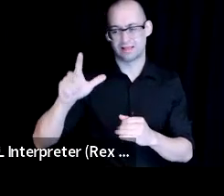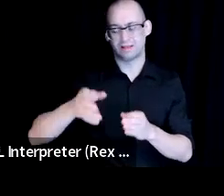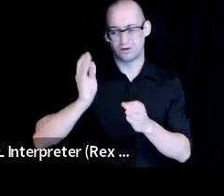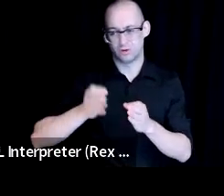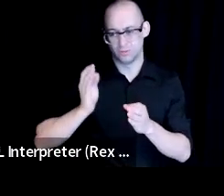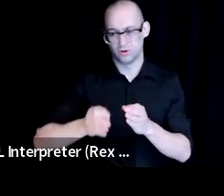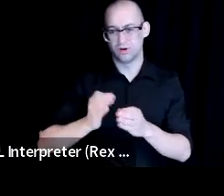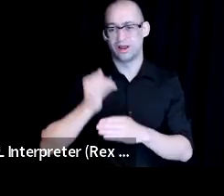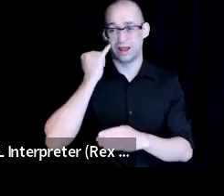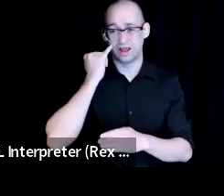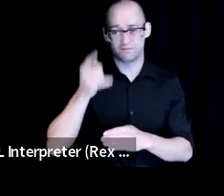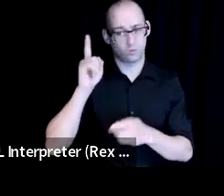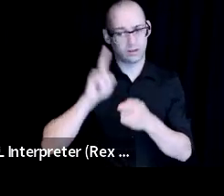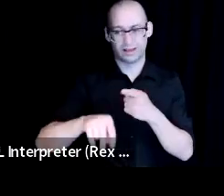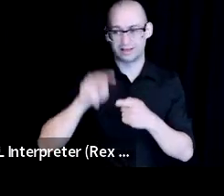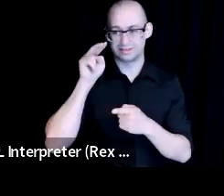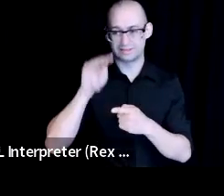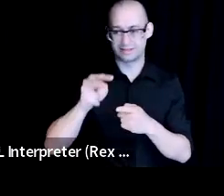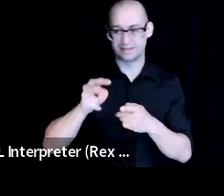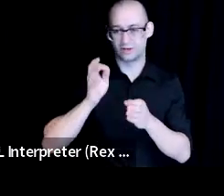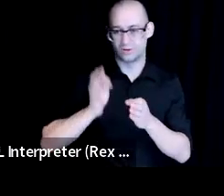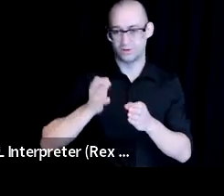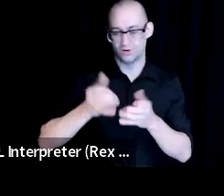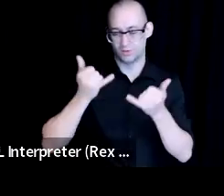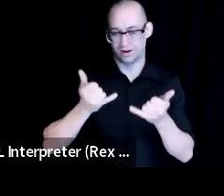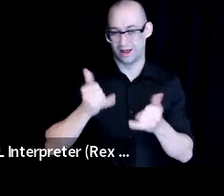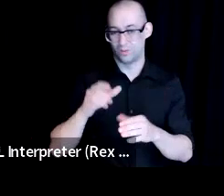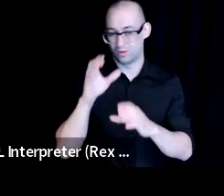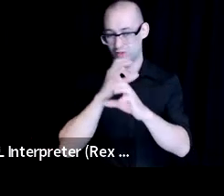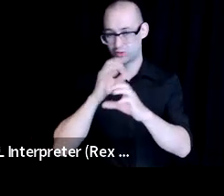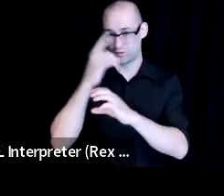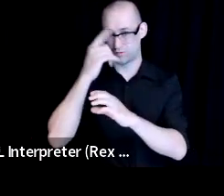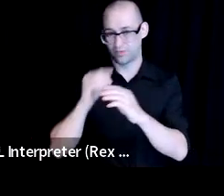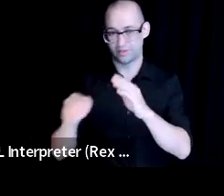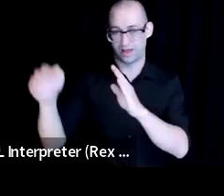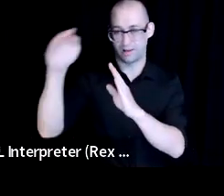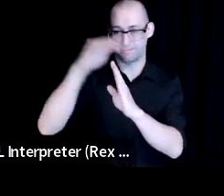If you cannot see them currently please look at the top right where it has view and select